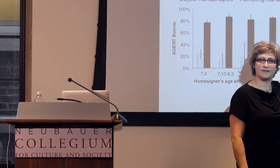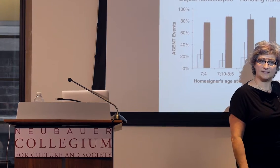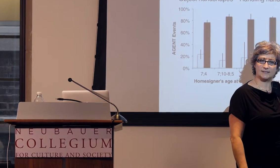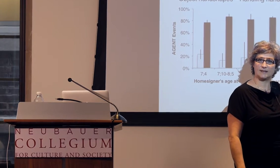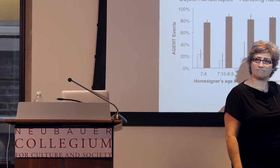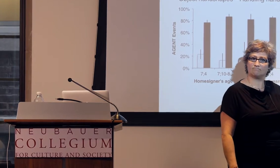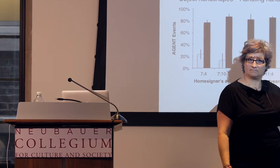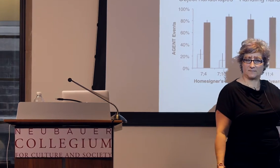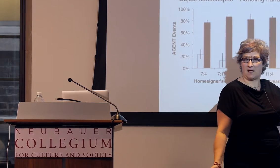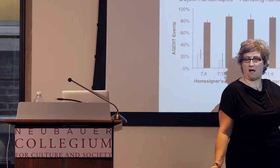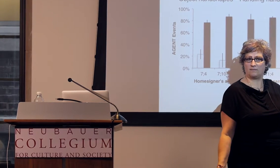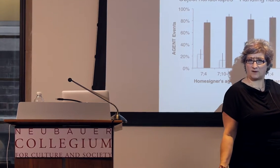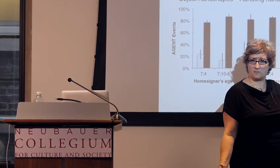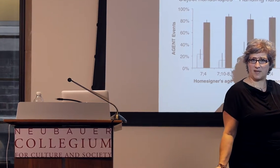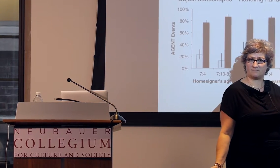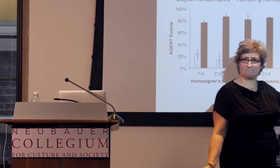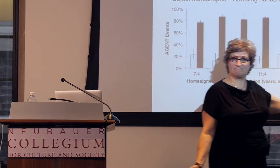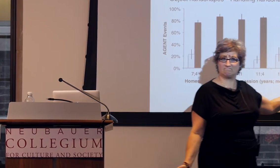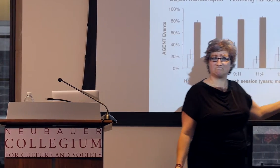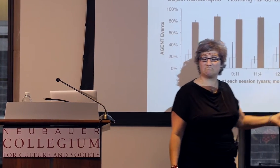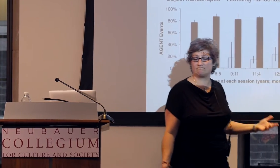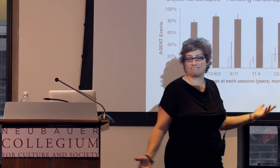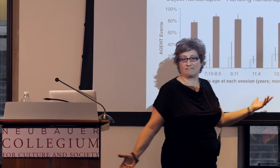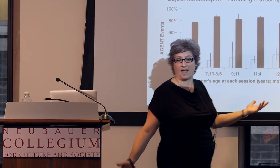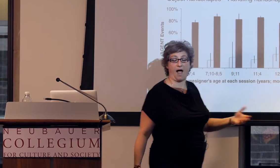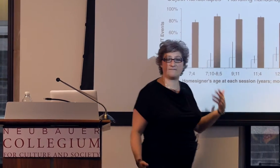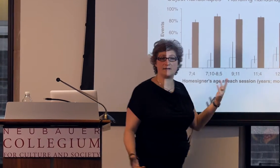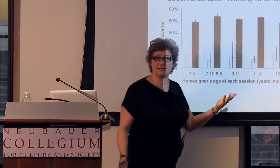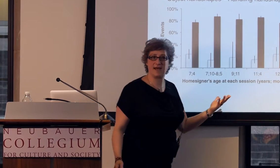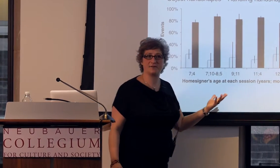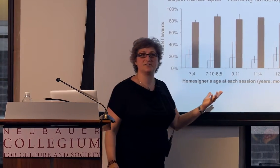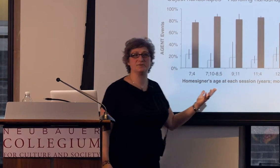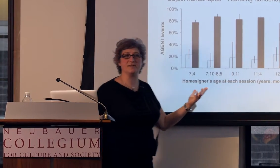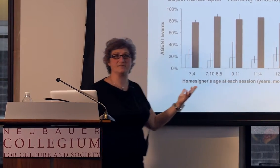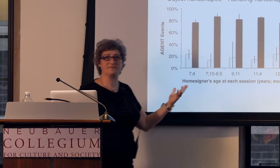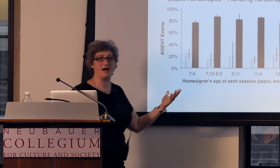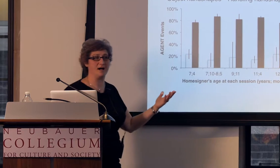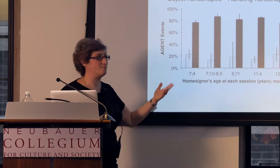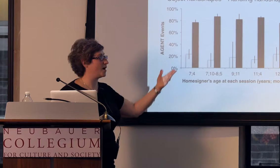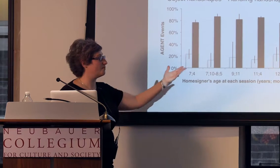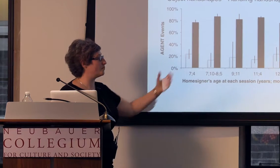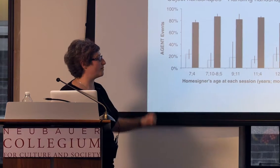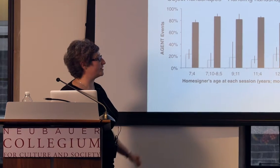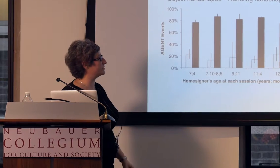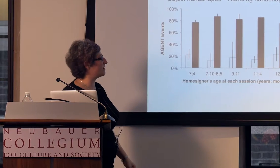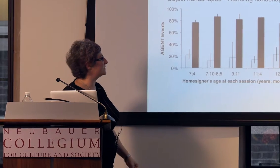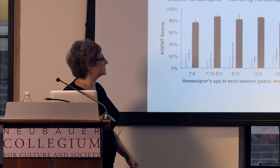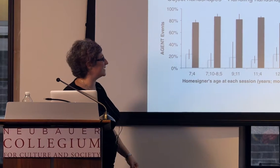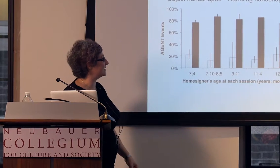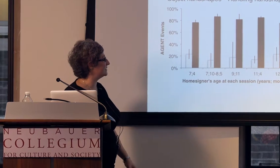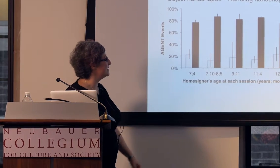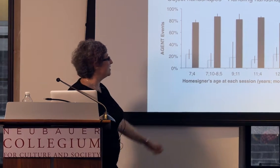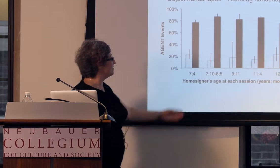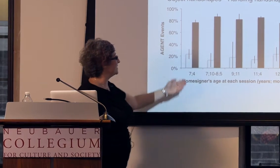And this is a little bit, I found it counterintuitive when we saw these data.